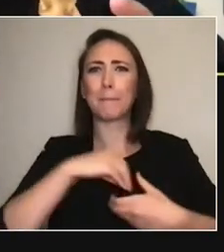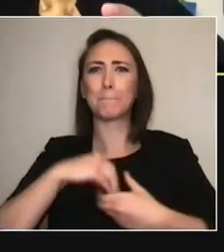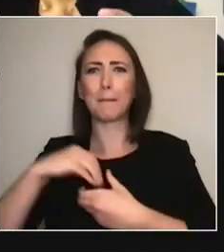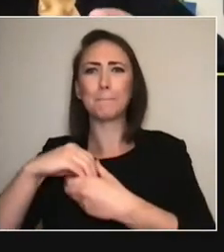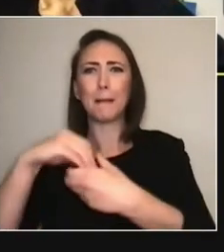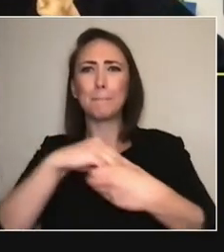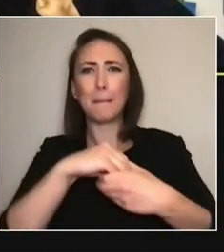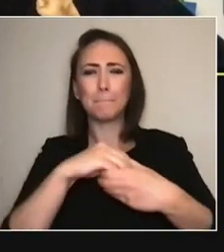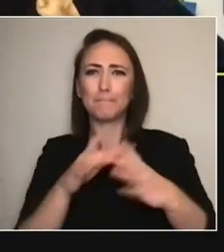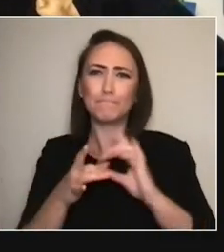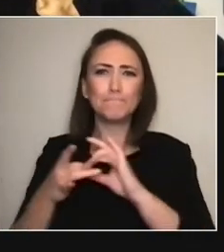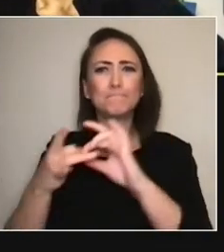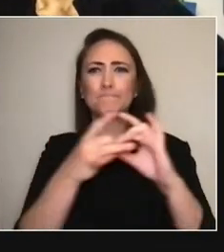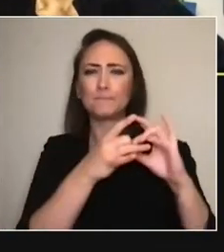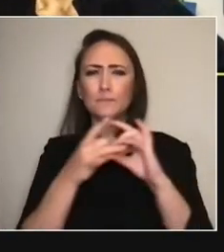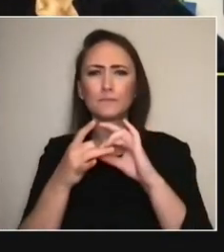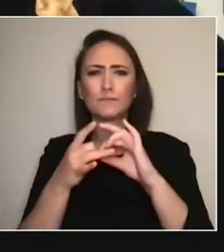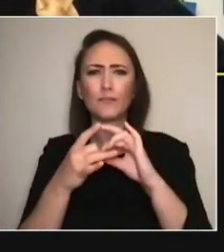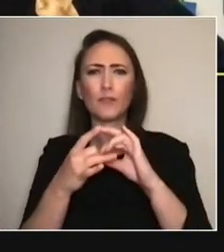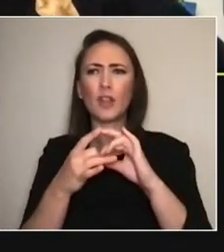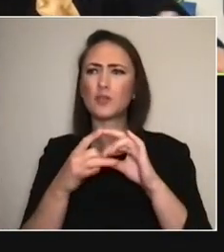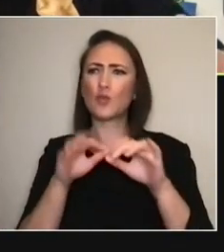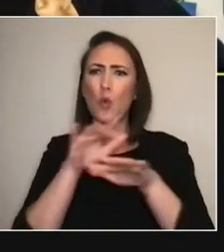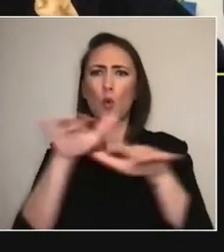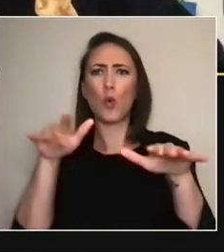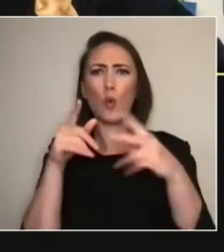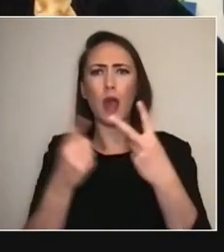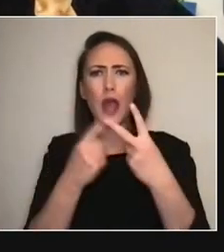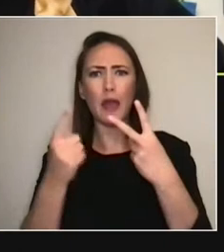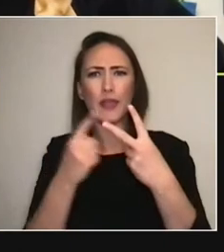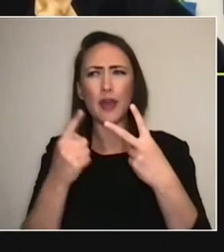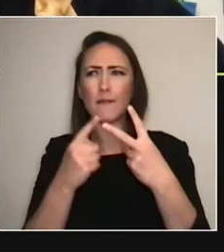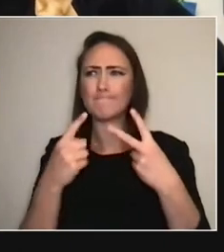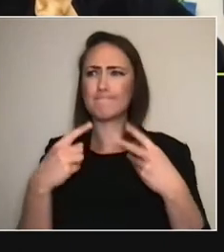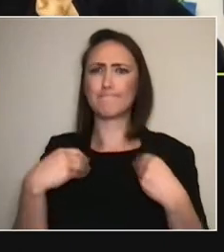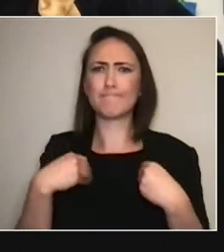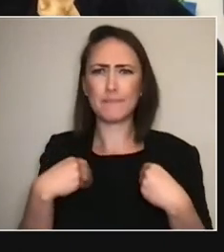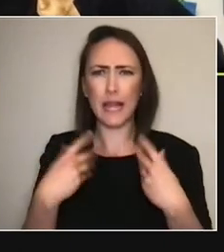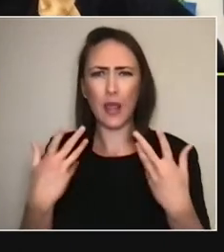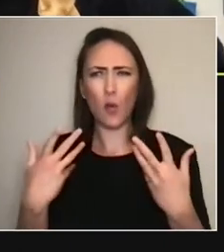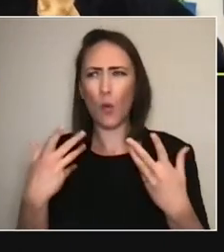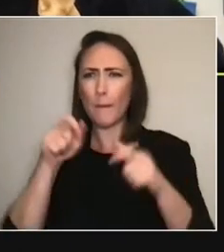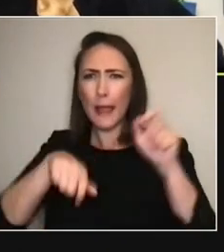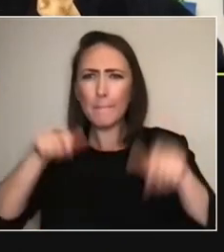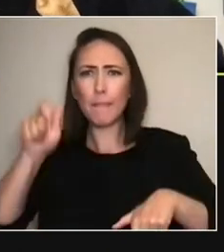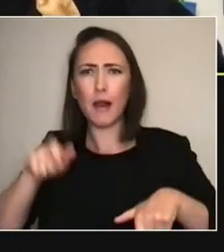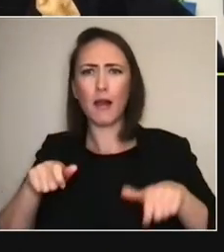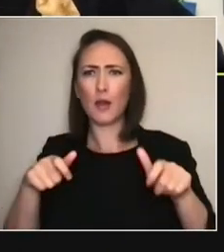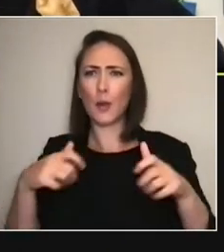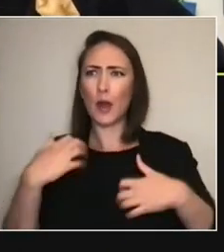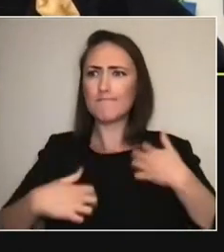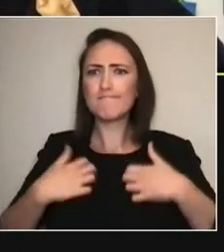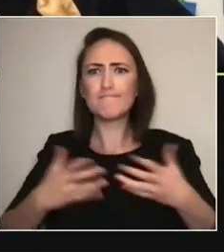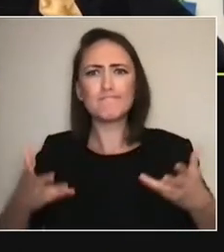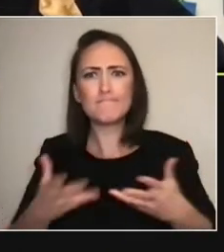or that is encouraging this idea of continuing to make work with, I guess,